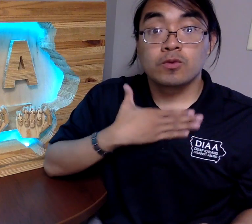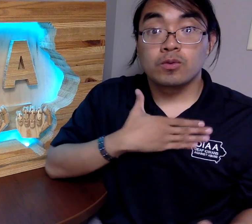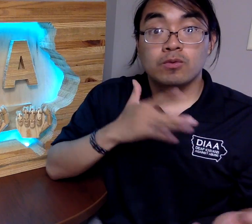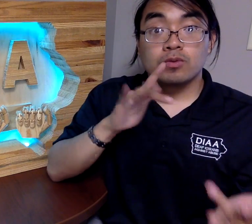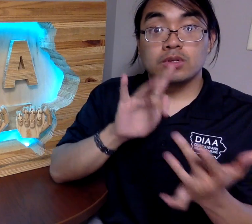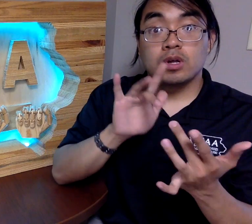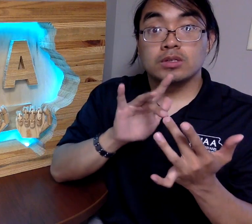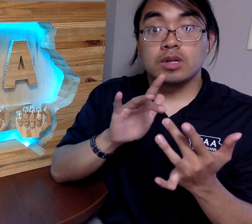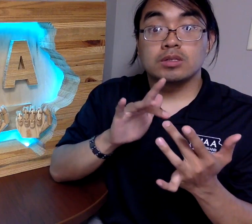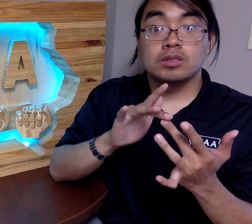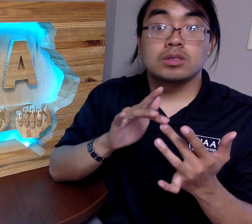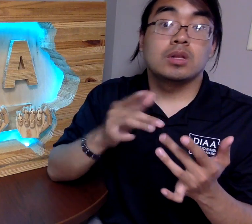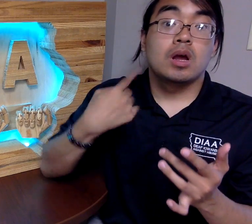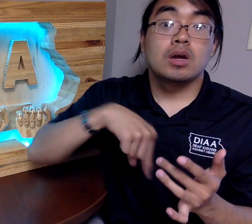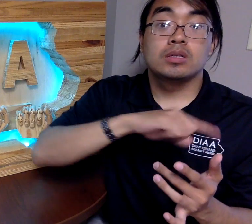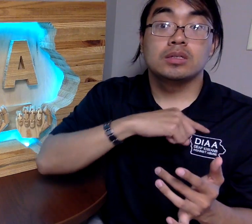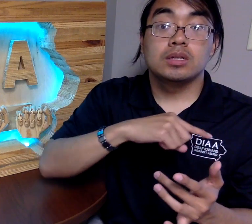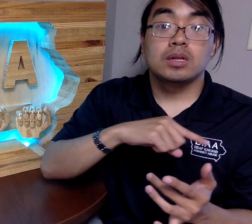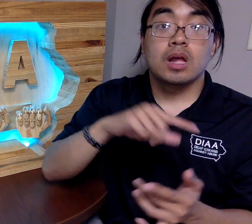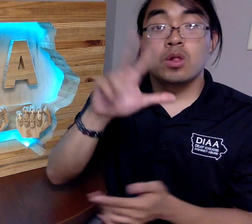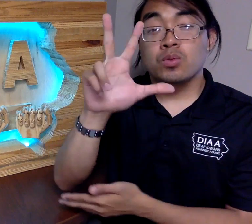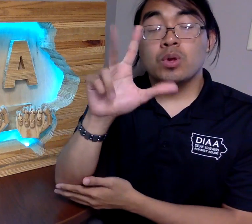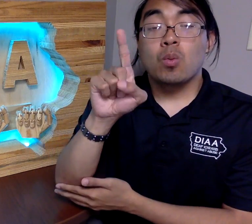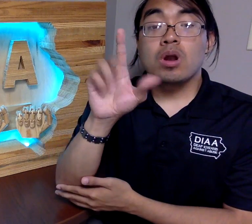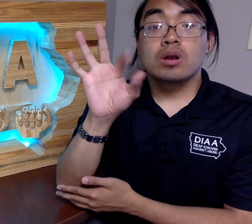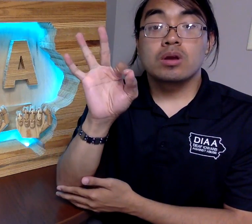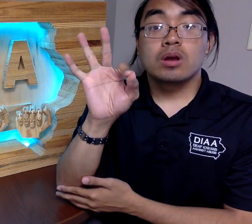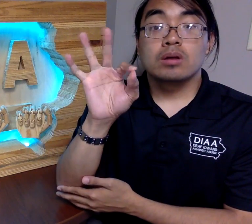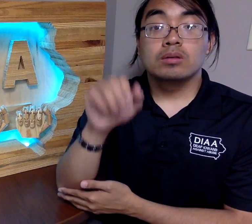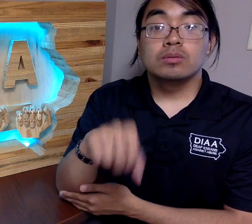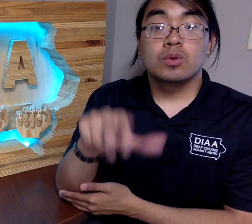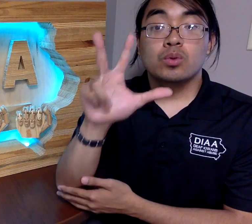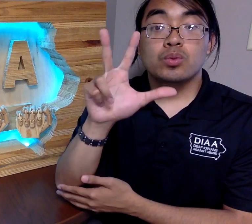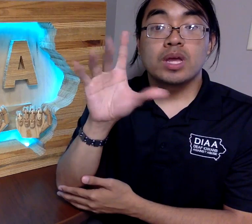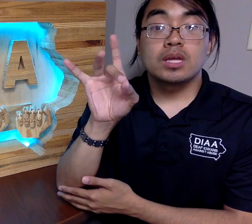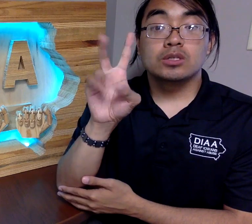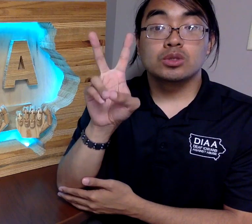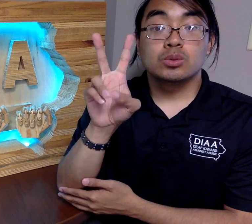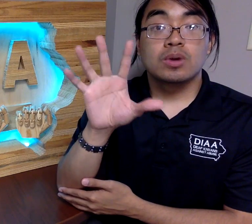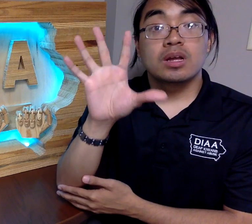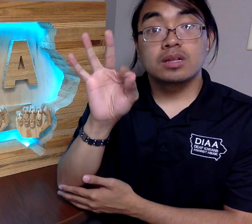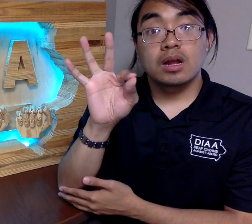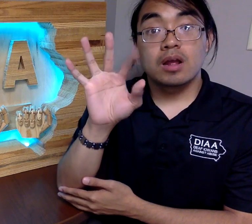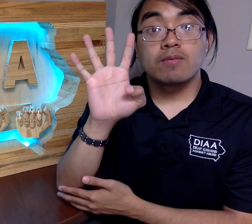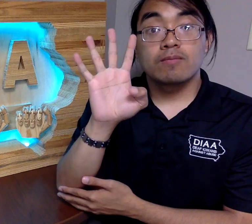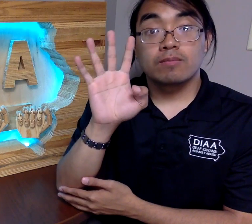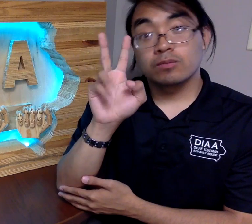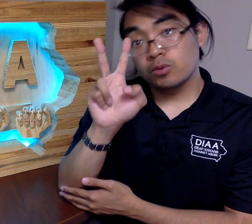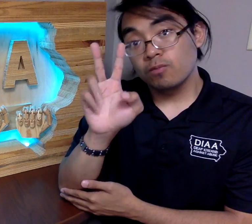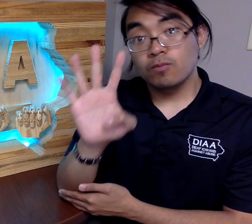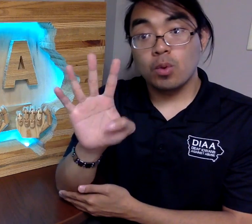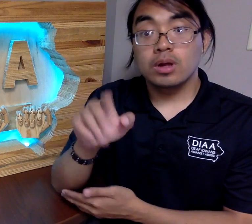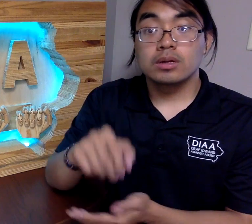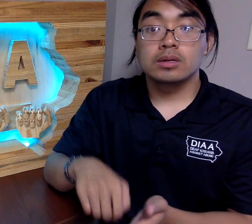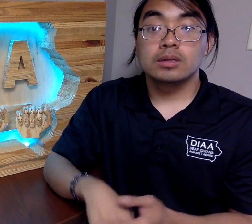please contact us at 319.382.9924